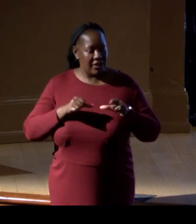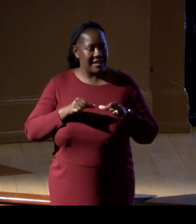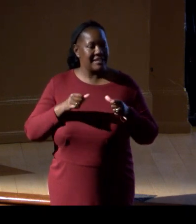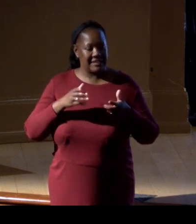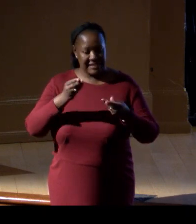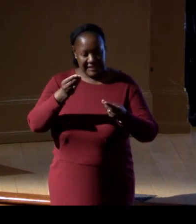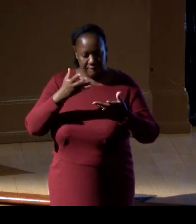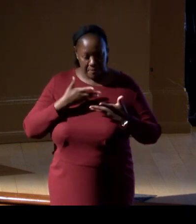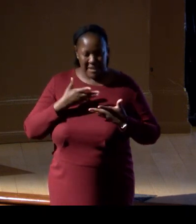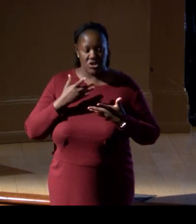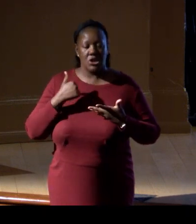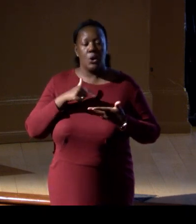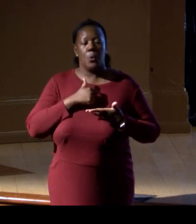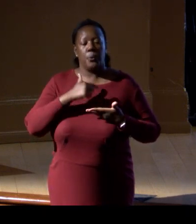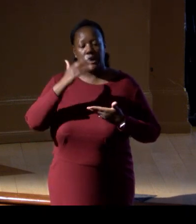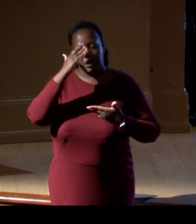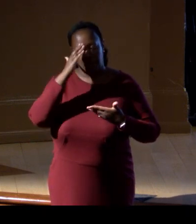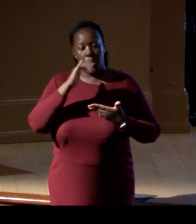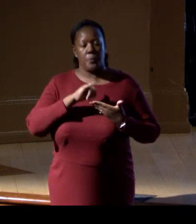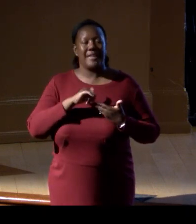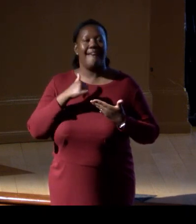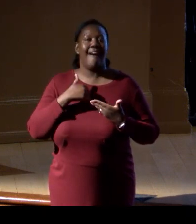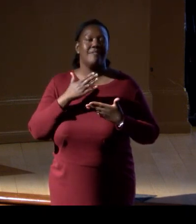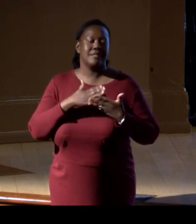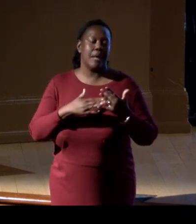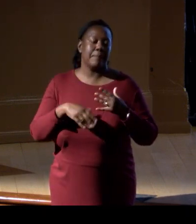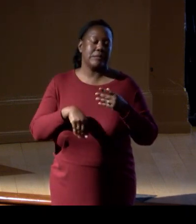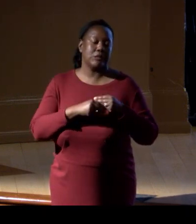they buy us time while we really do